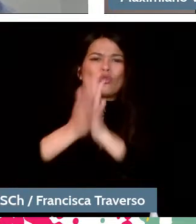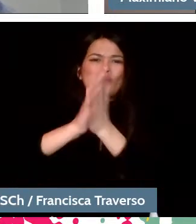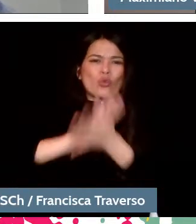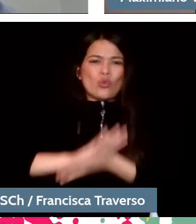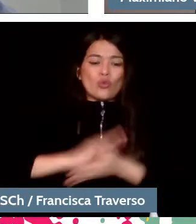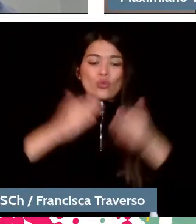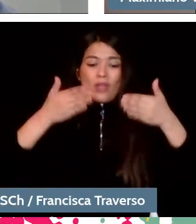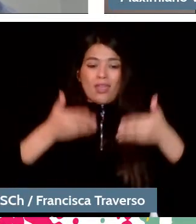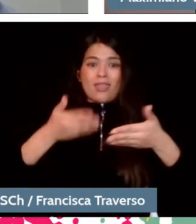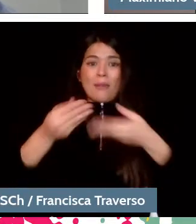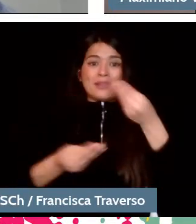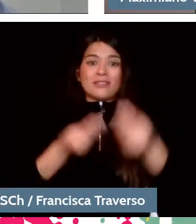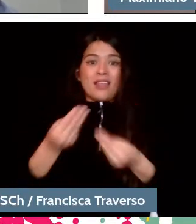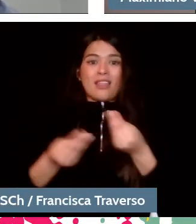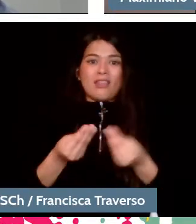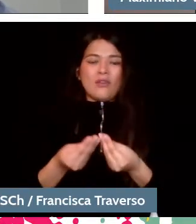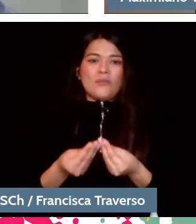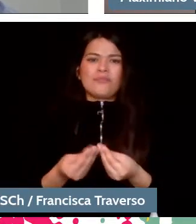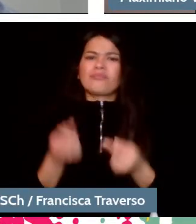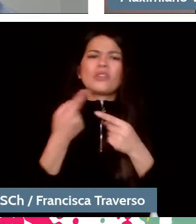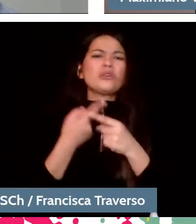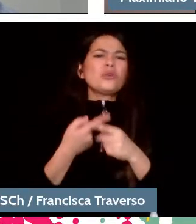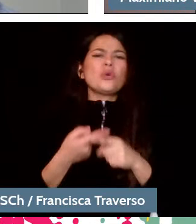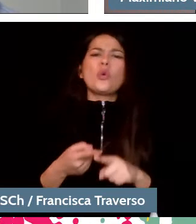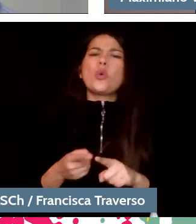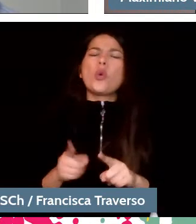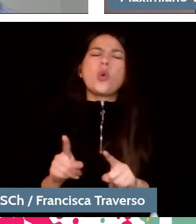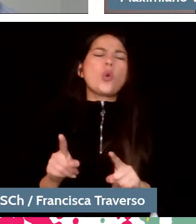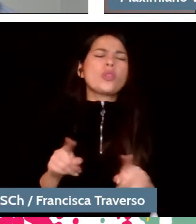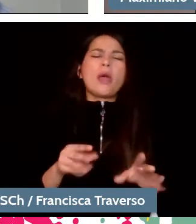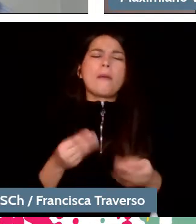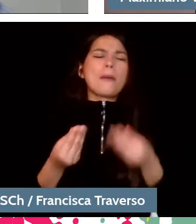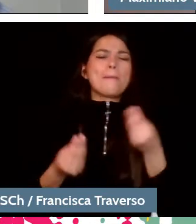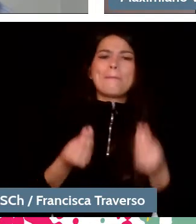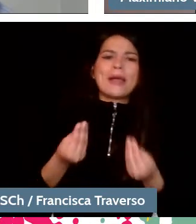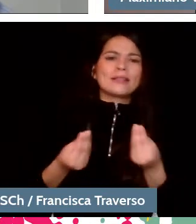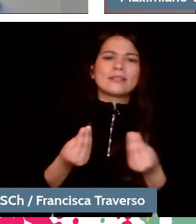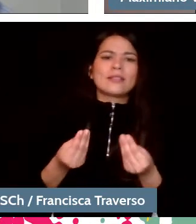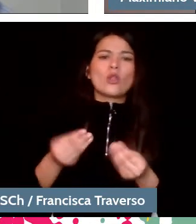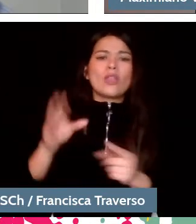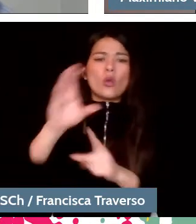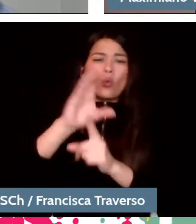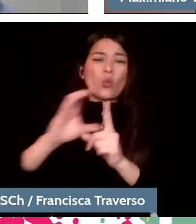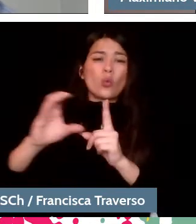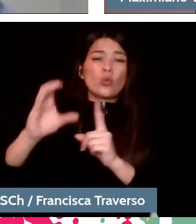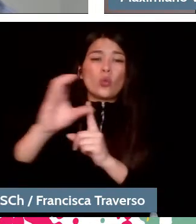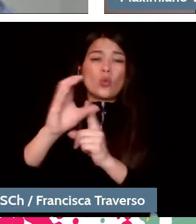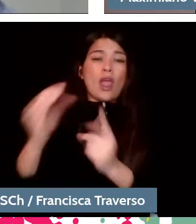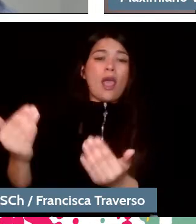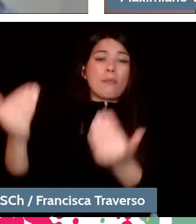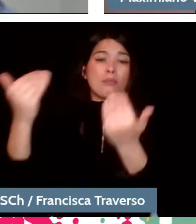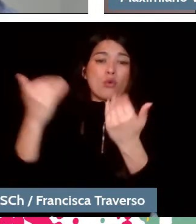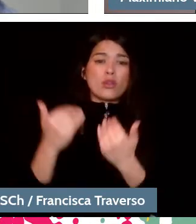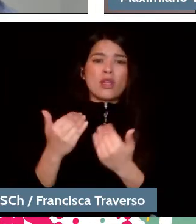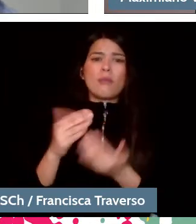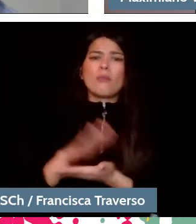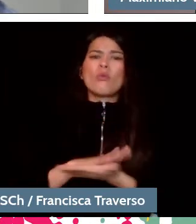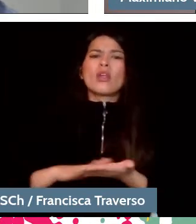Another thing happens in countries where culture favors music. If we think of the new hall in Hamburg, for example, in Germany.